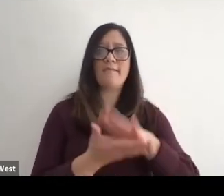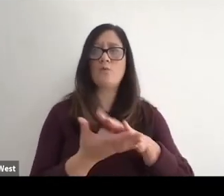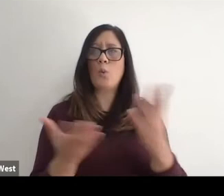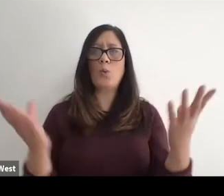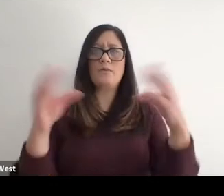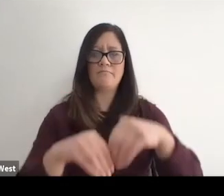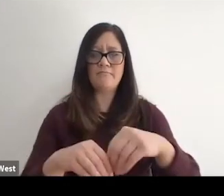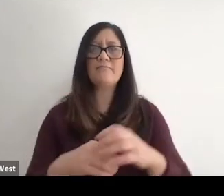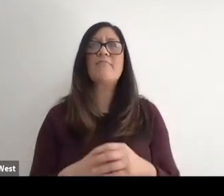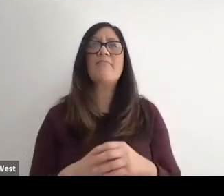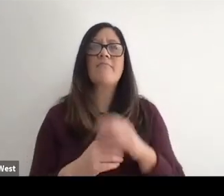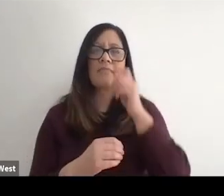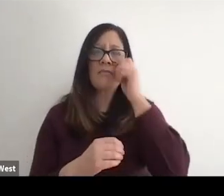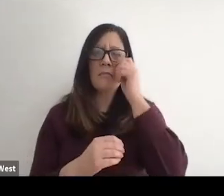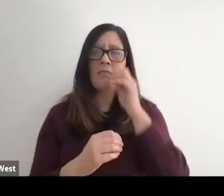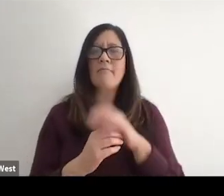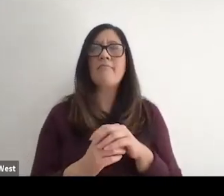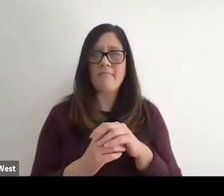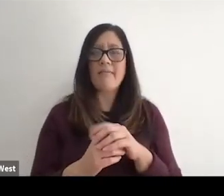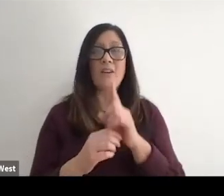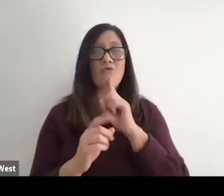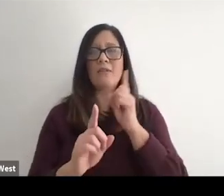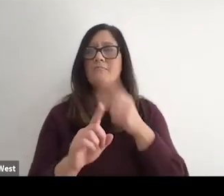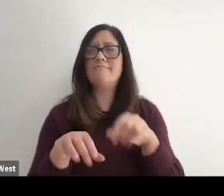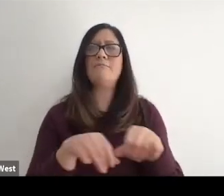that really gets at the initial point that I made around universal design.